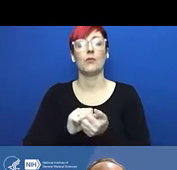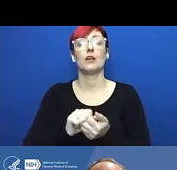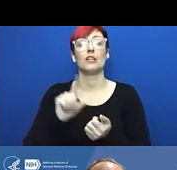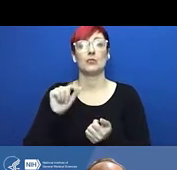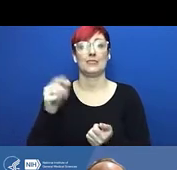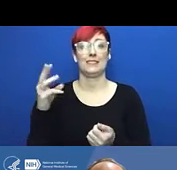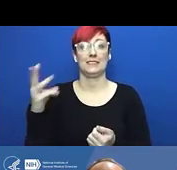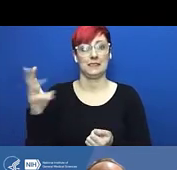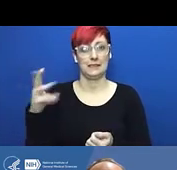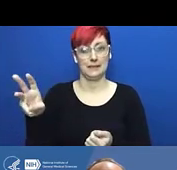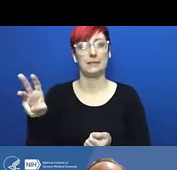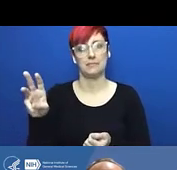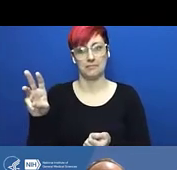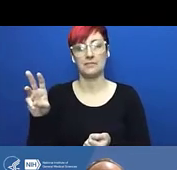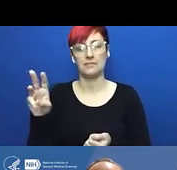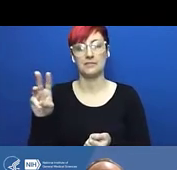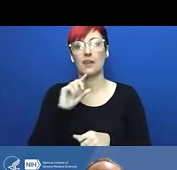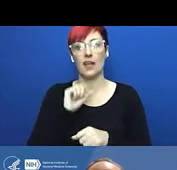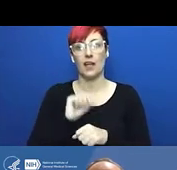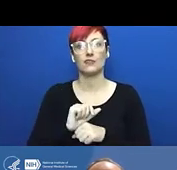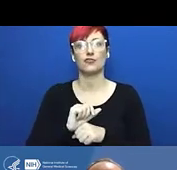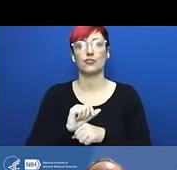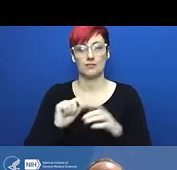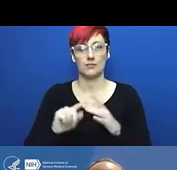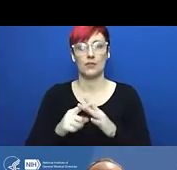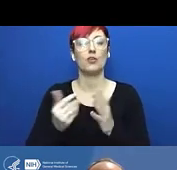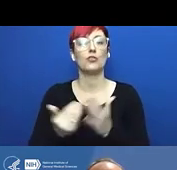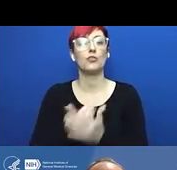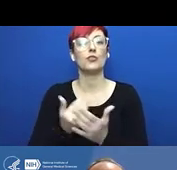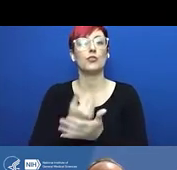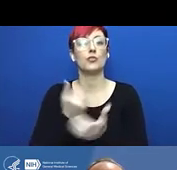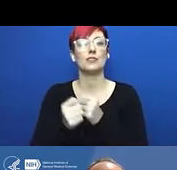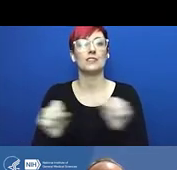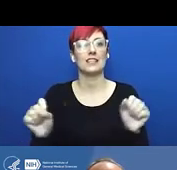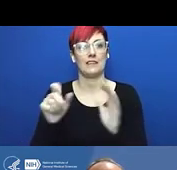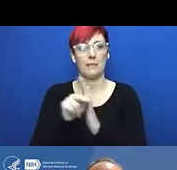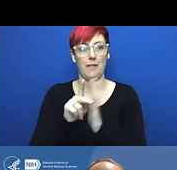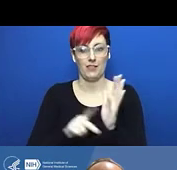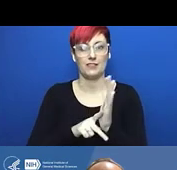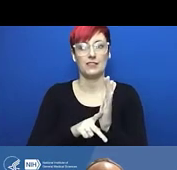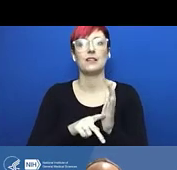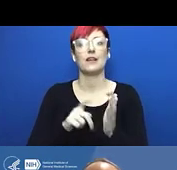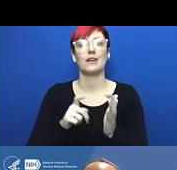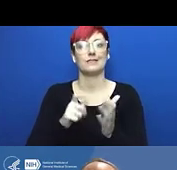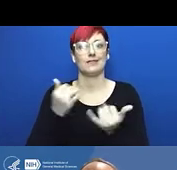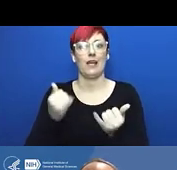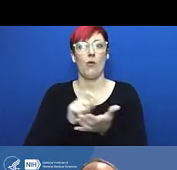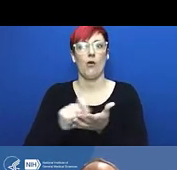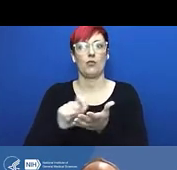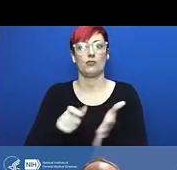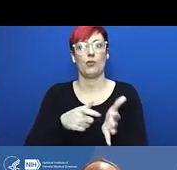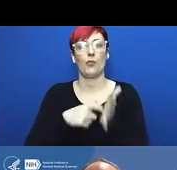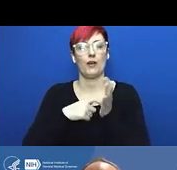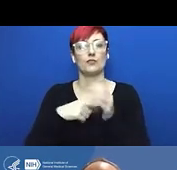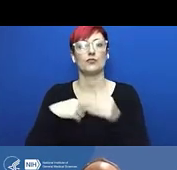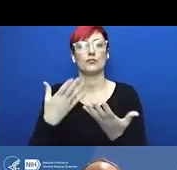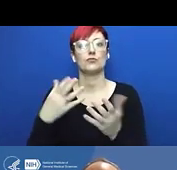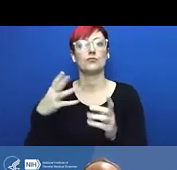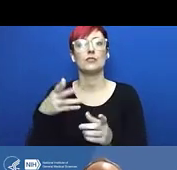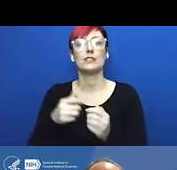other than loss of equipment in some cases. But all of them could have become disasters, and all of them tell us something about what we could